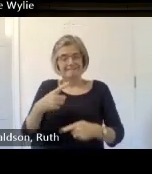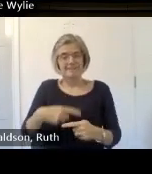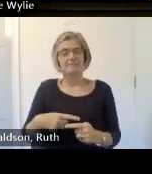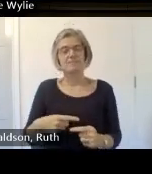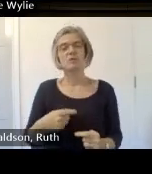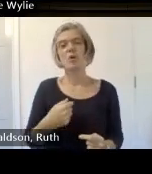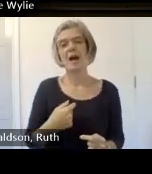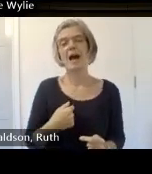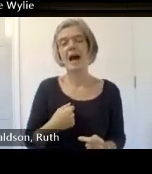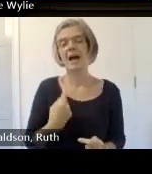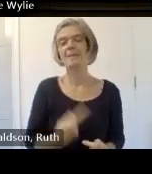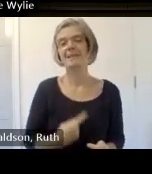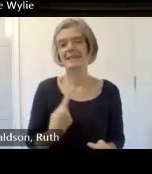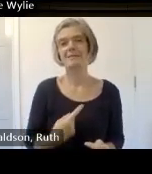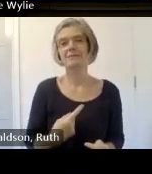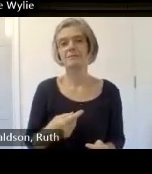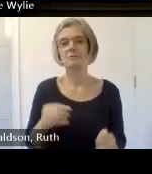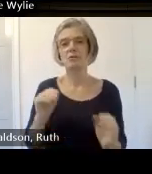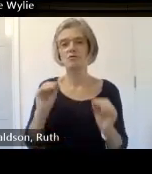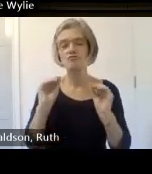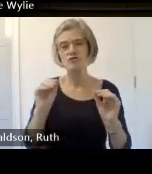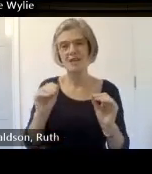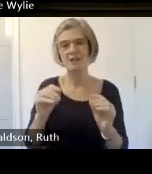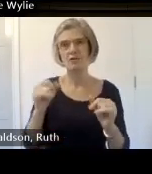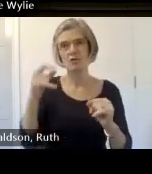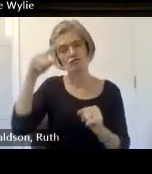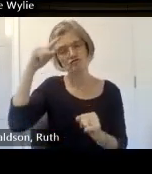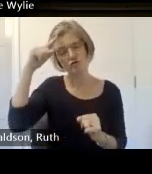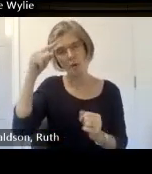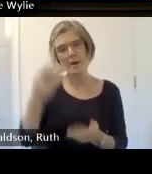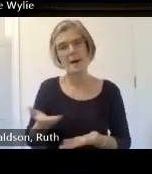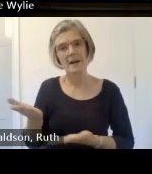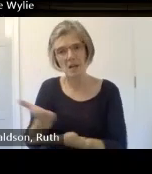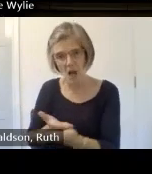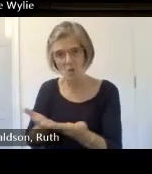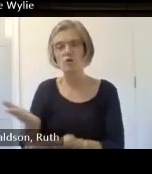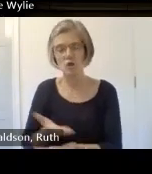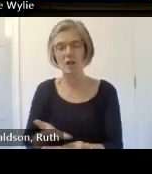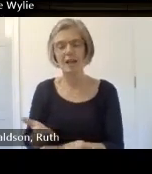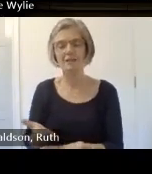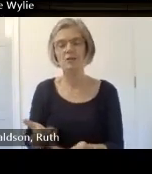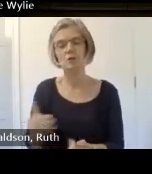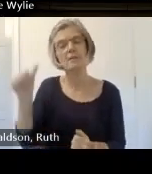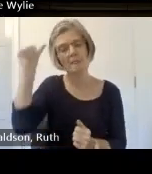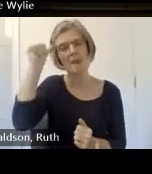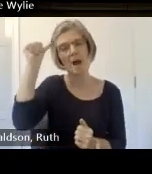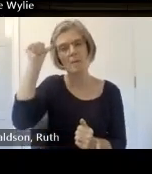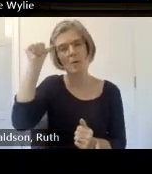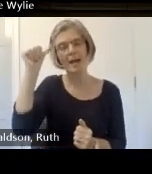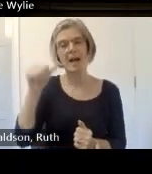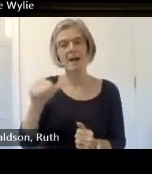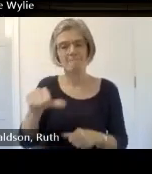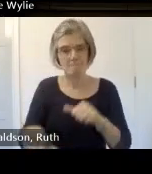trauma counselor that's just an extra um so we do have things in place where we can come together